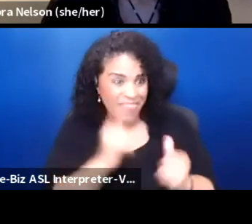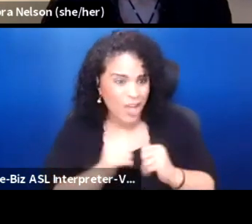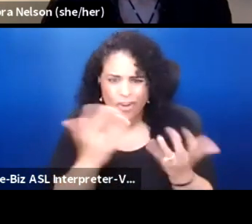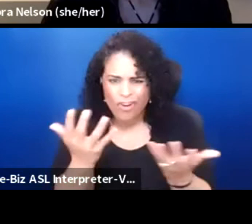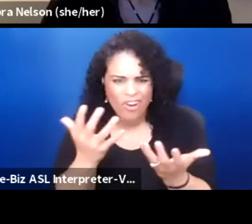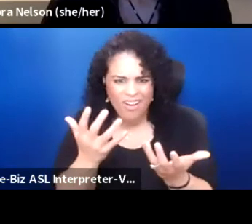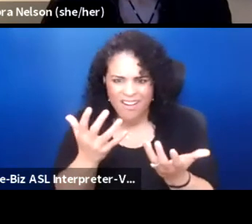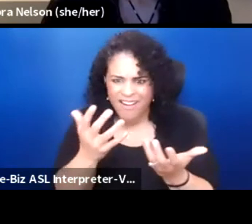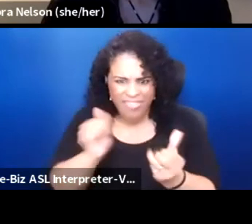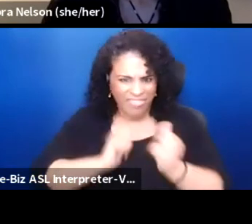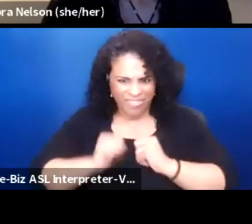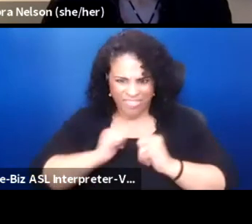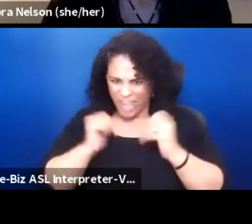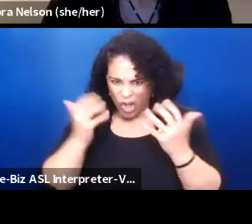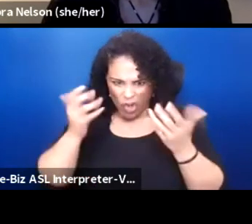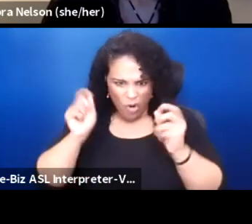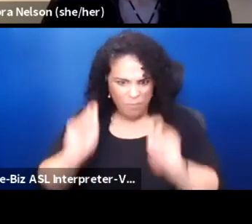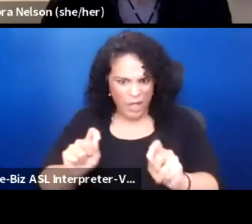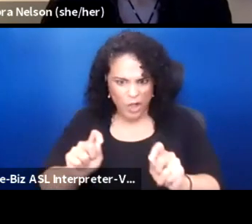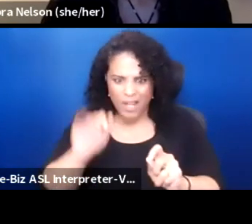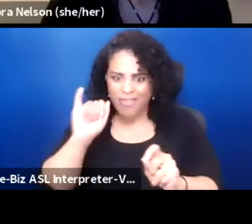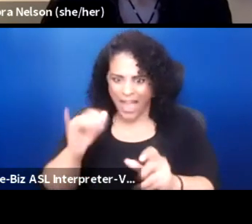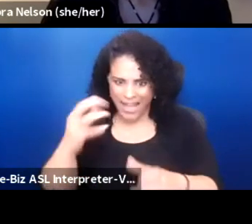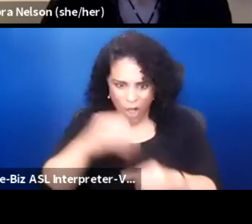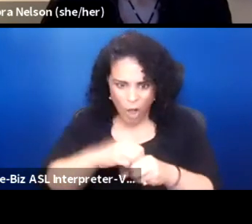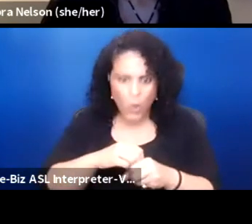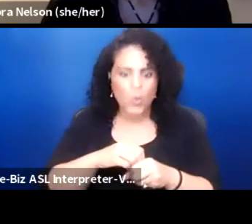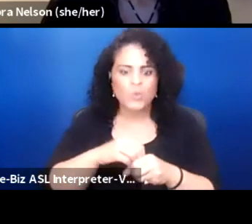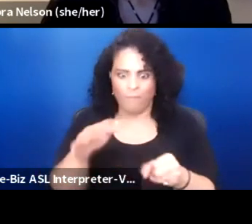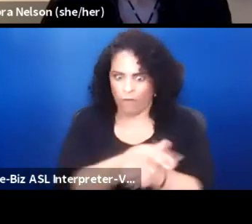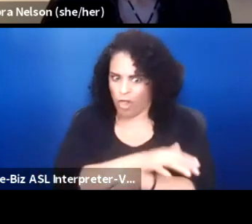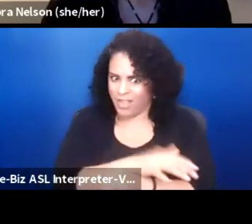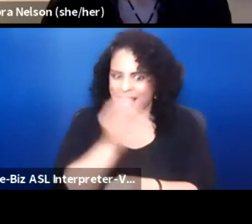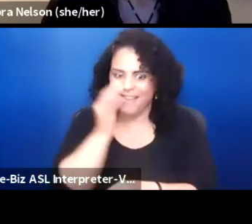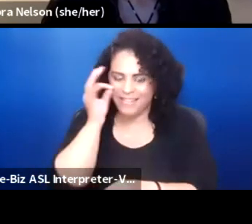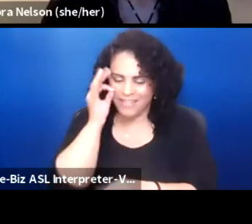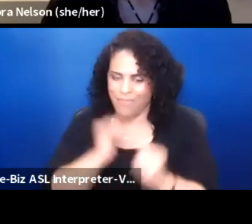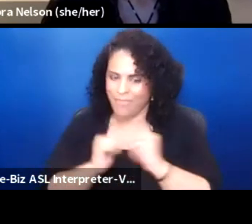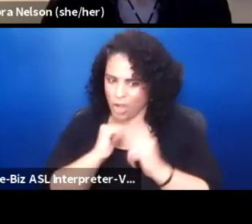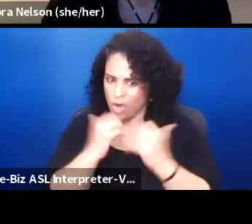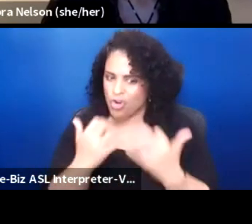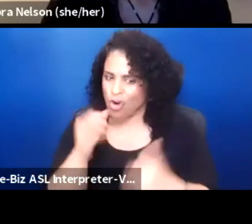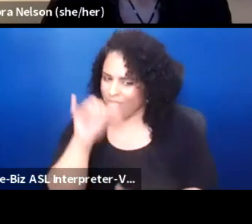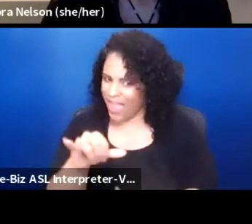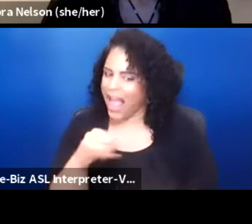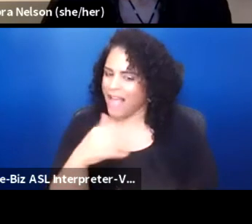And it fully includes Indian theater. That to me is the future I'm really hoping we get to